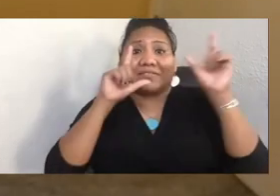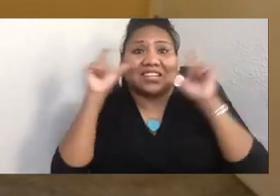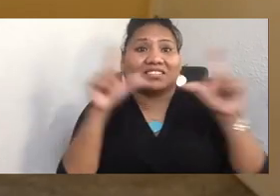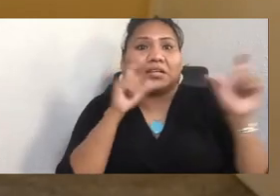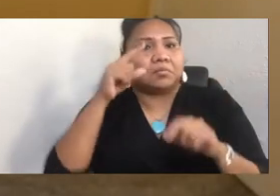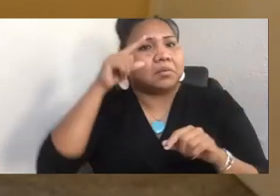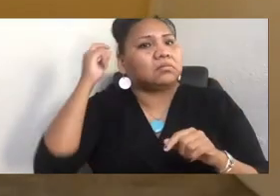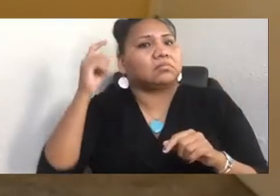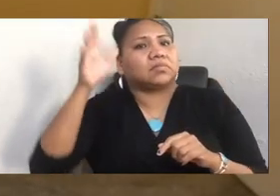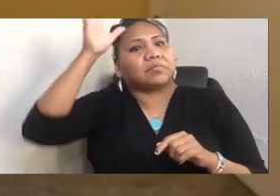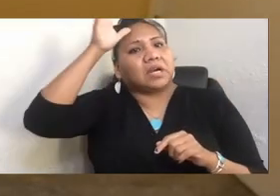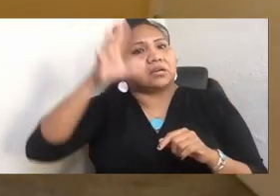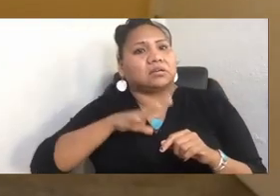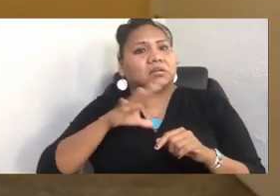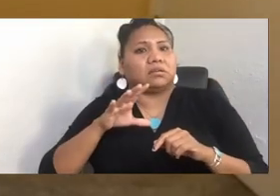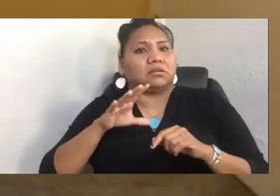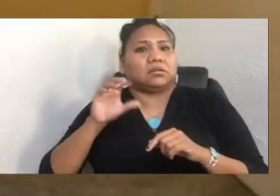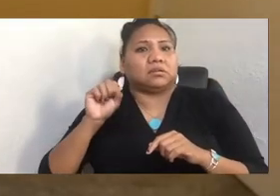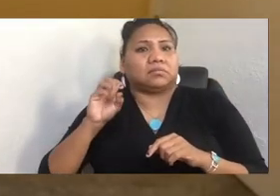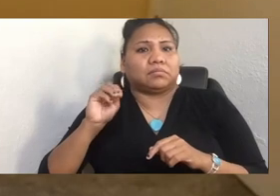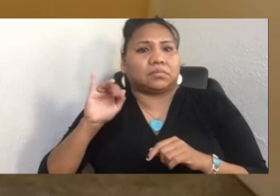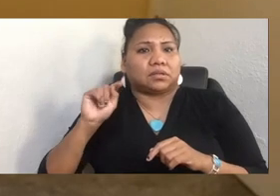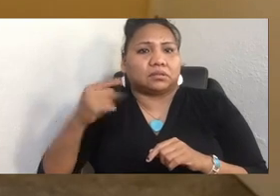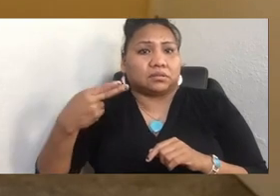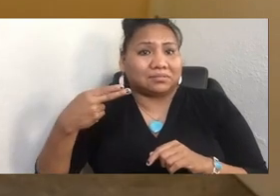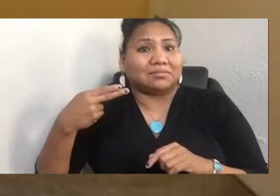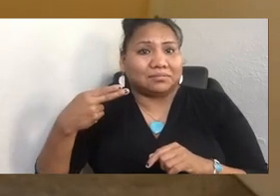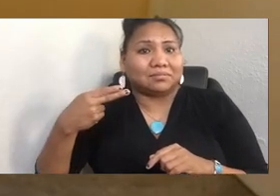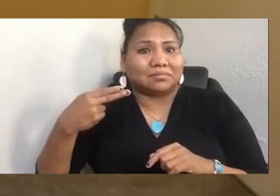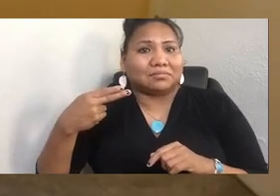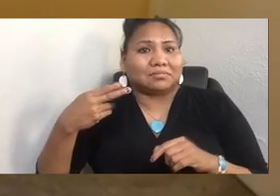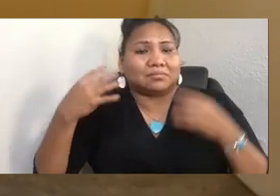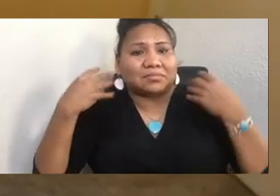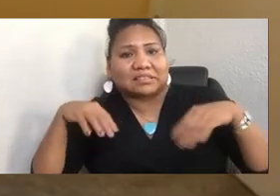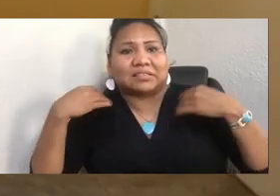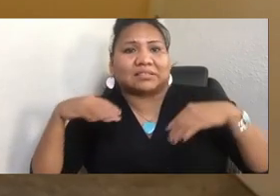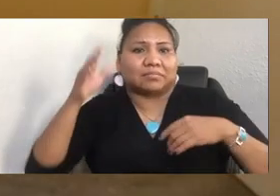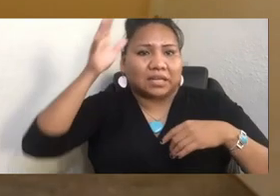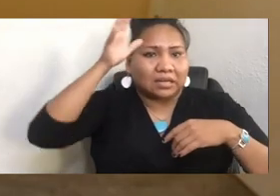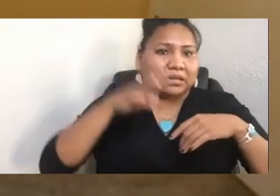who was this kind of hippie guy who taught at La Conner for many years, who